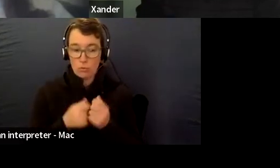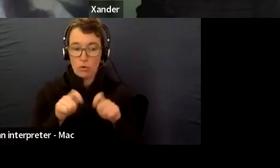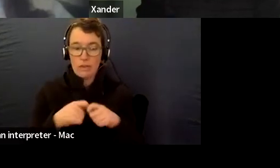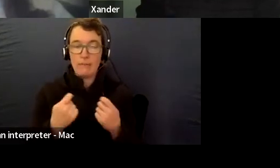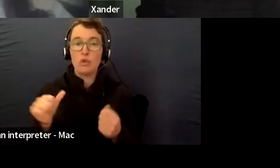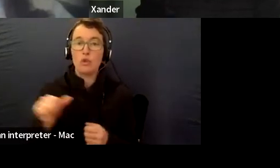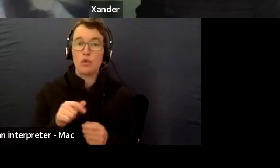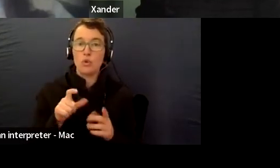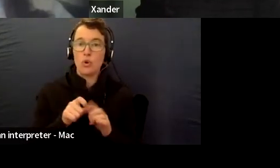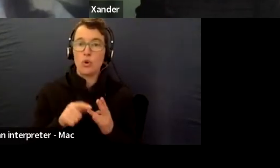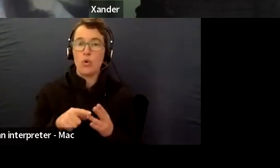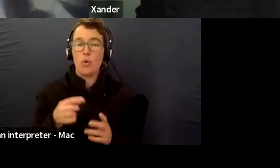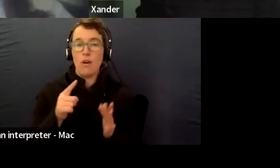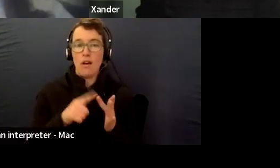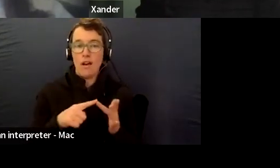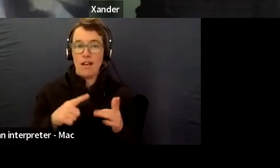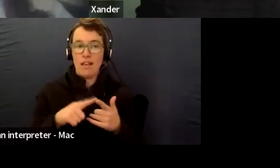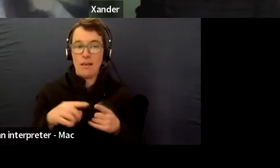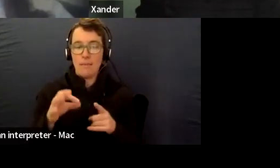Obviously,